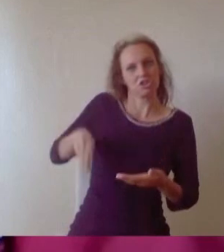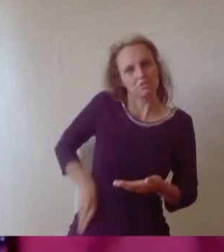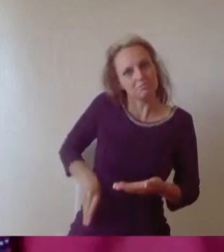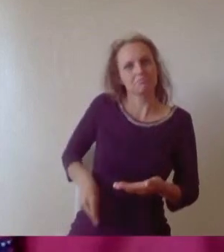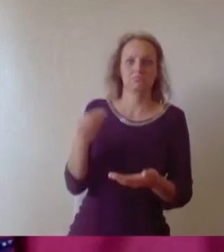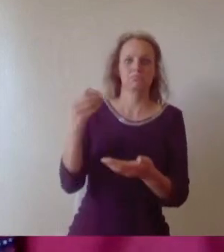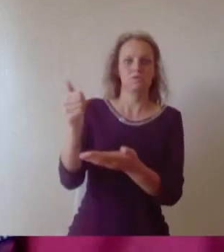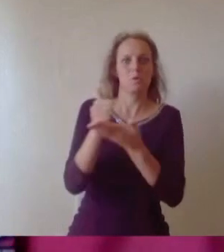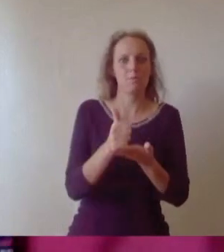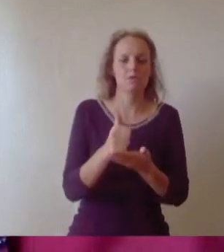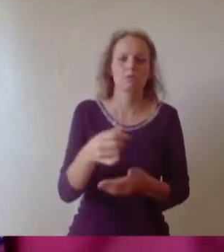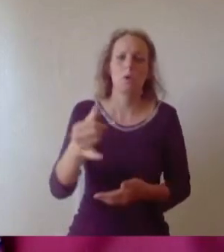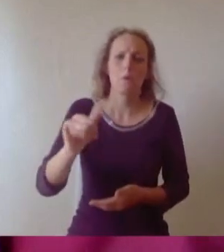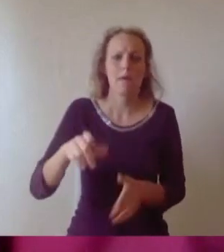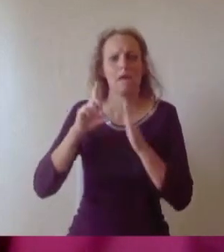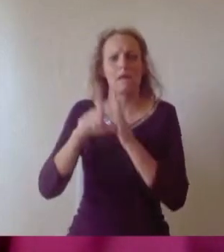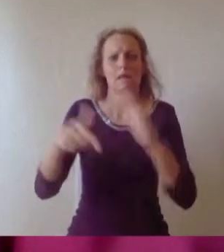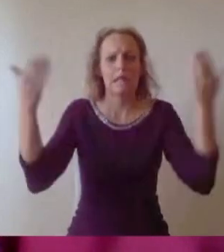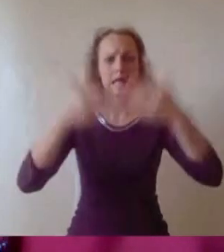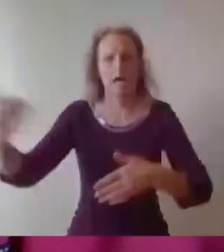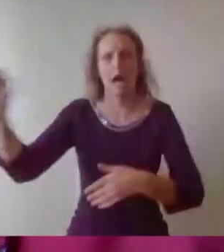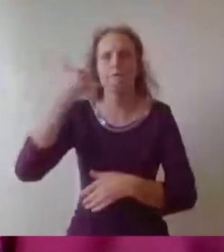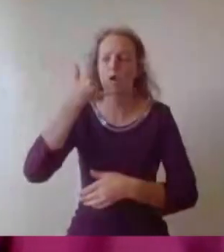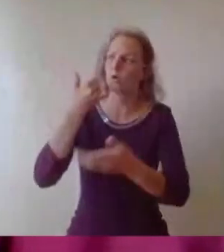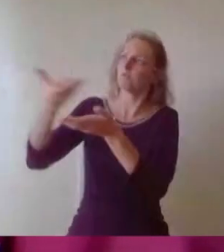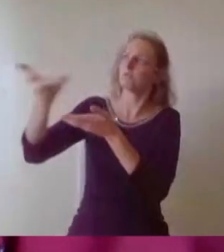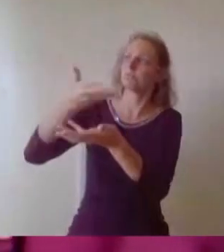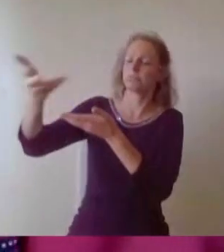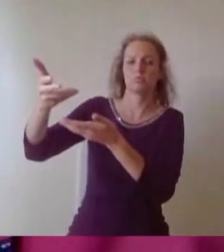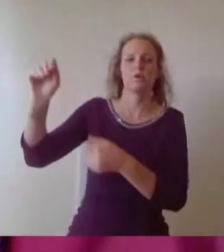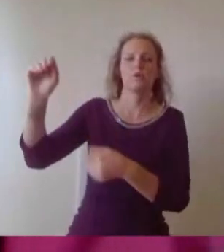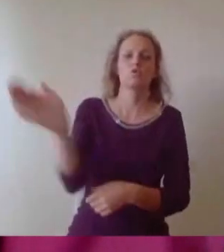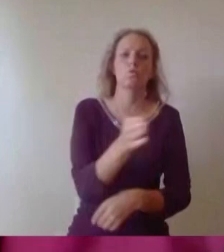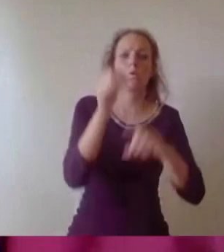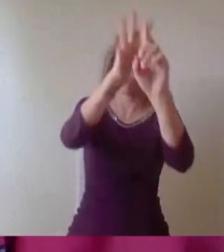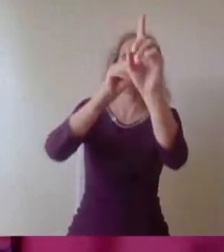an old friend. To those unsung heroes we all want to say a massive thank you.